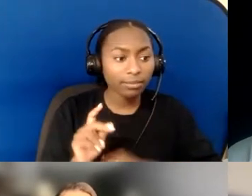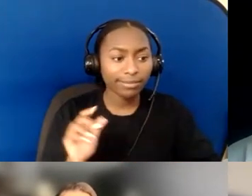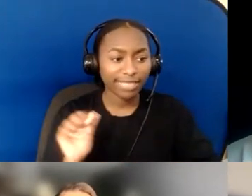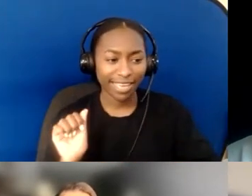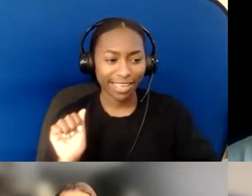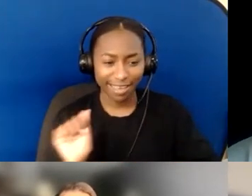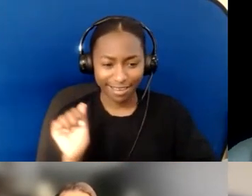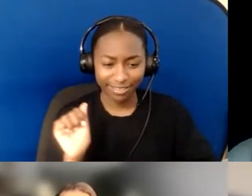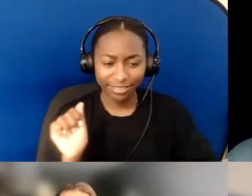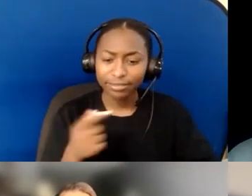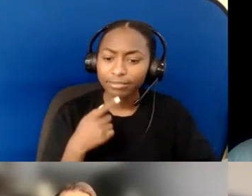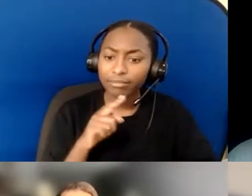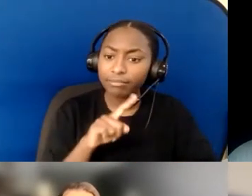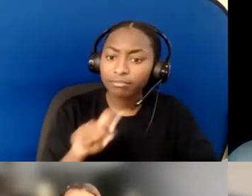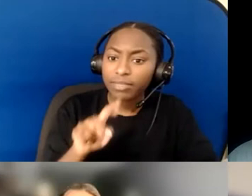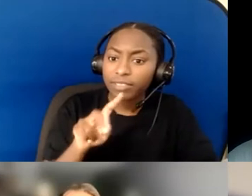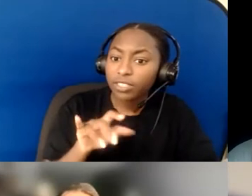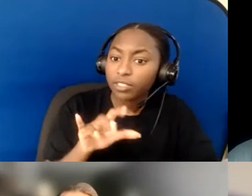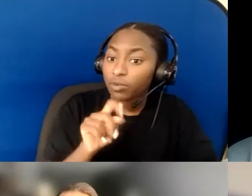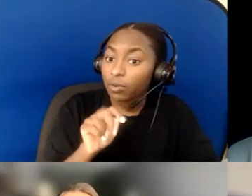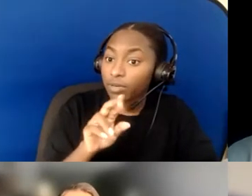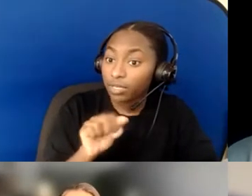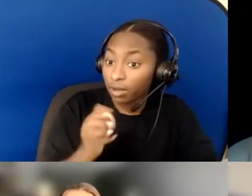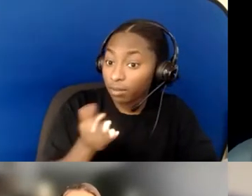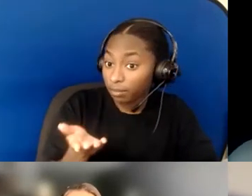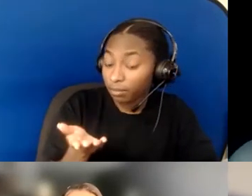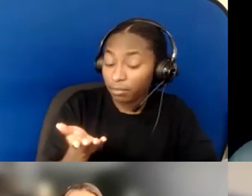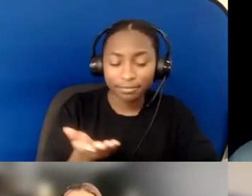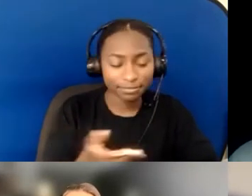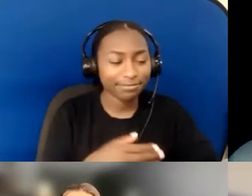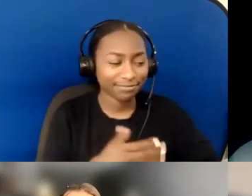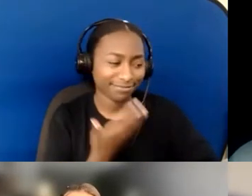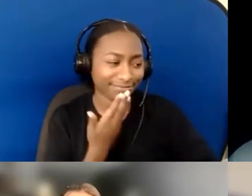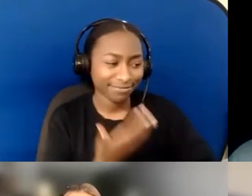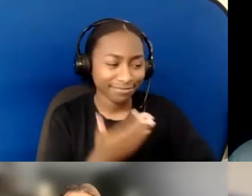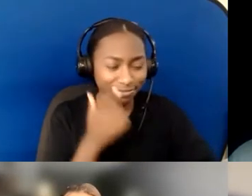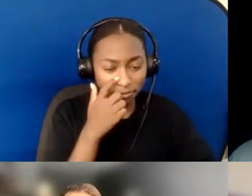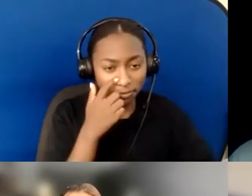to add? Go ahead, Victoria. Thank you, yeah. As director of church services at